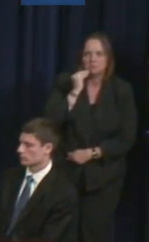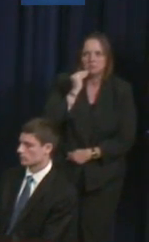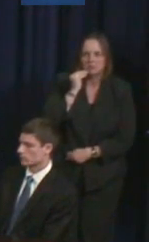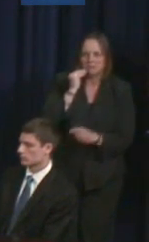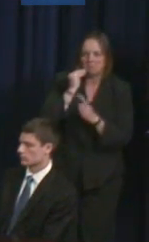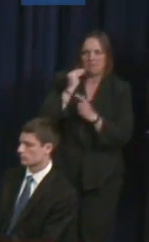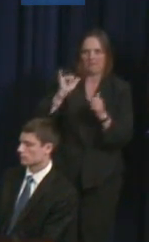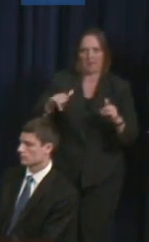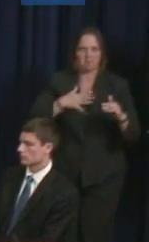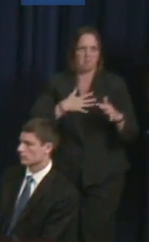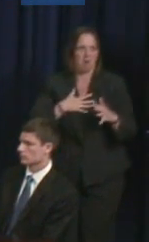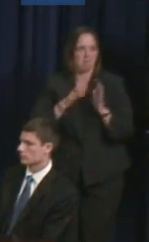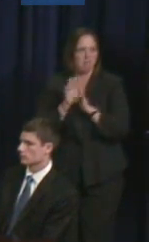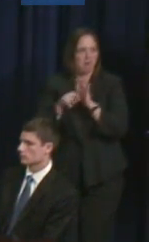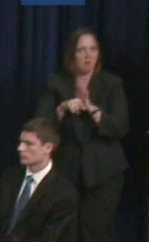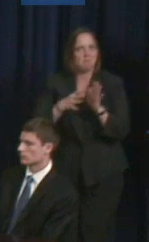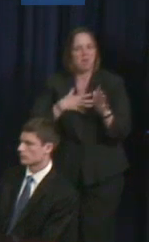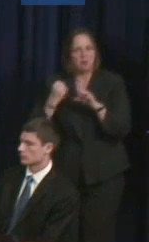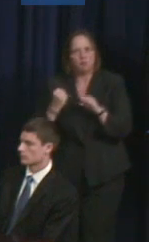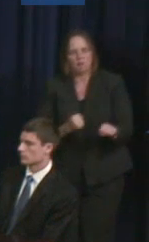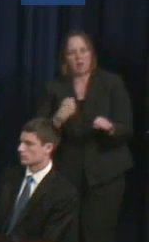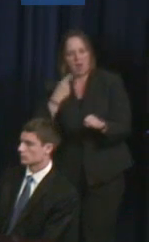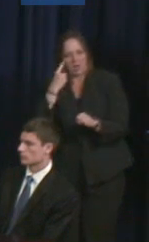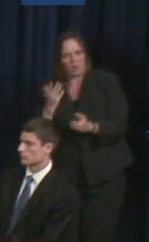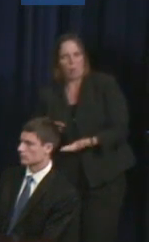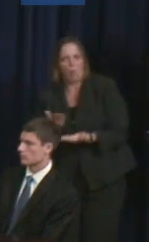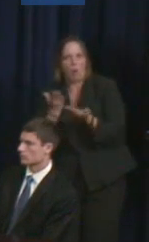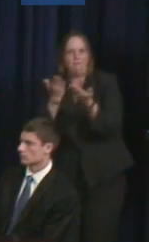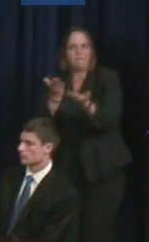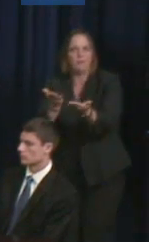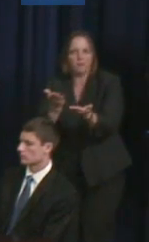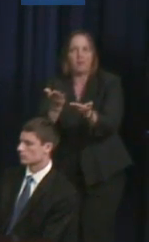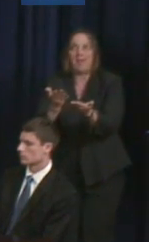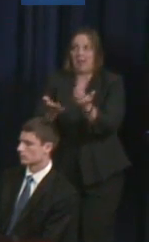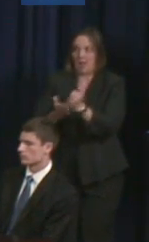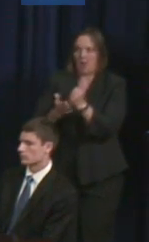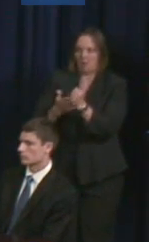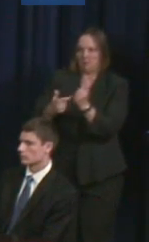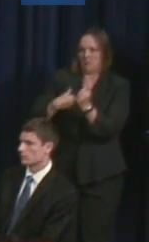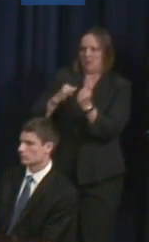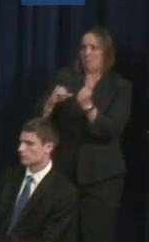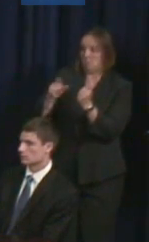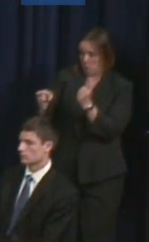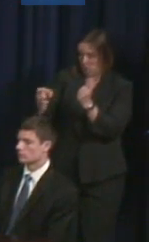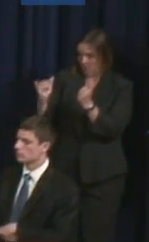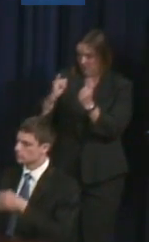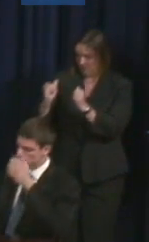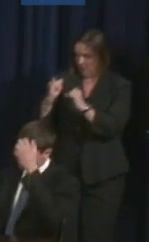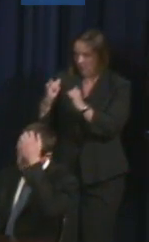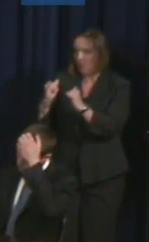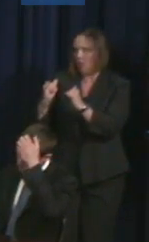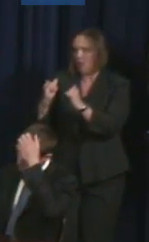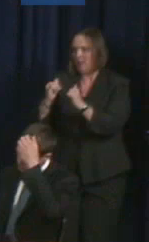And I think that I could relate to others and that they feel that they can trust me with what they're experiencing.